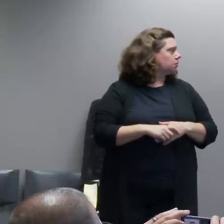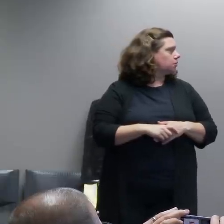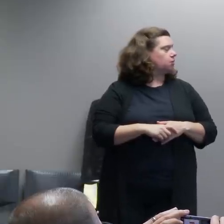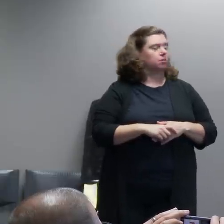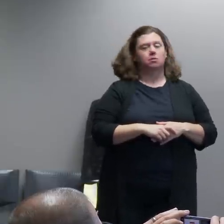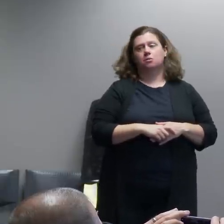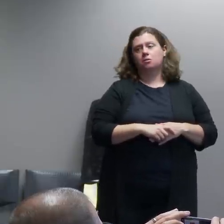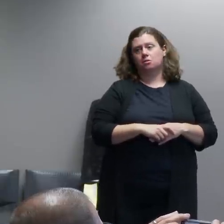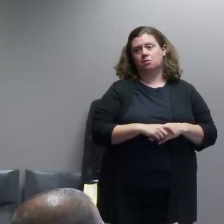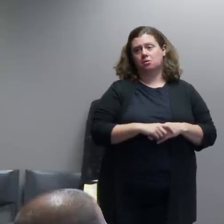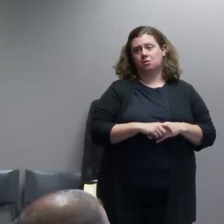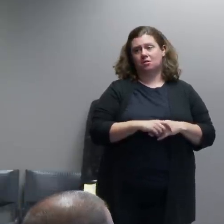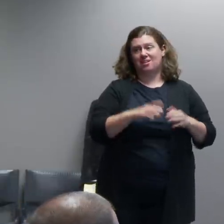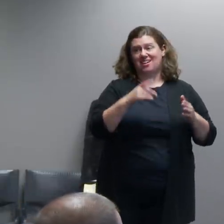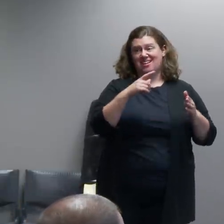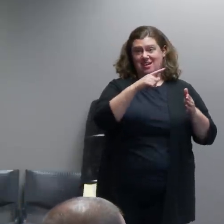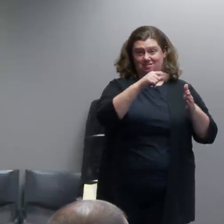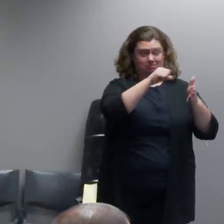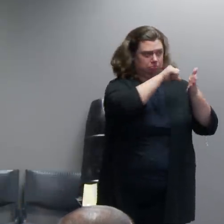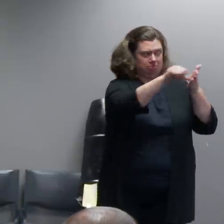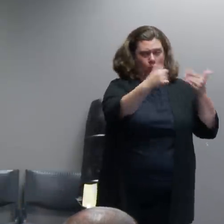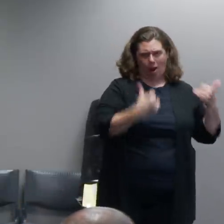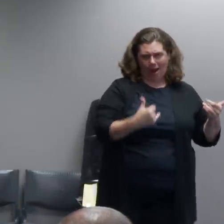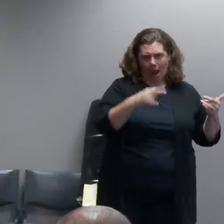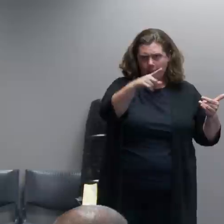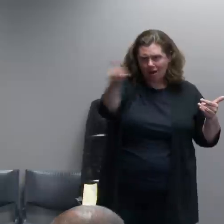to get names and addresses of police officers. This is why